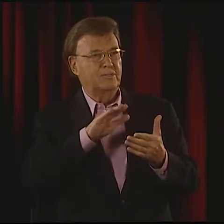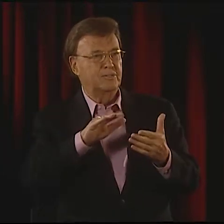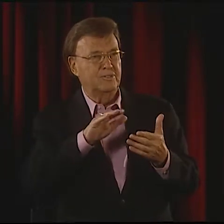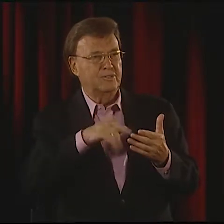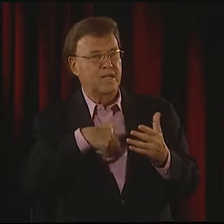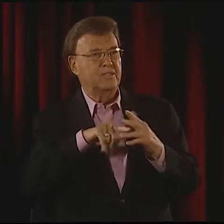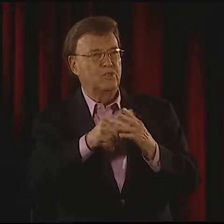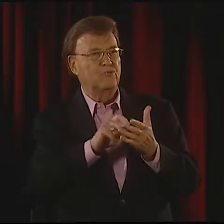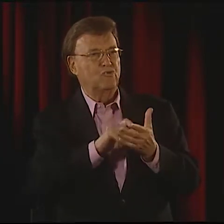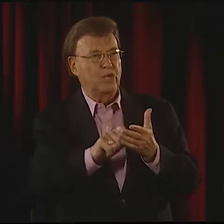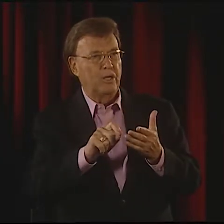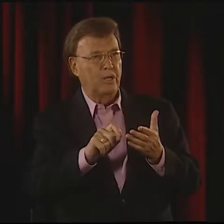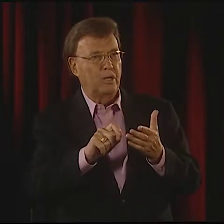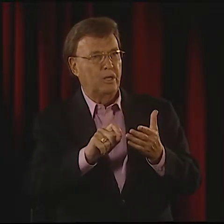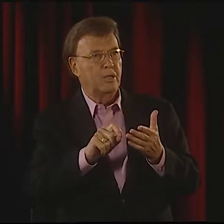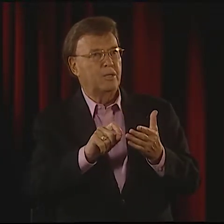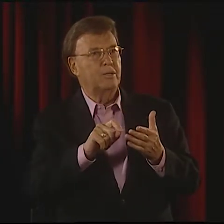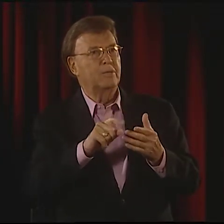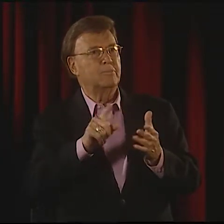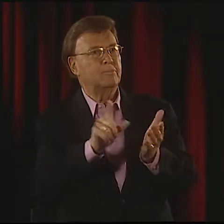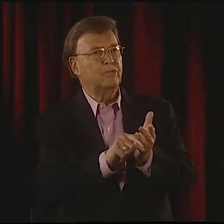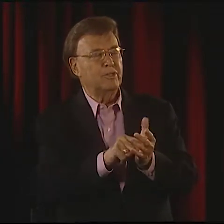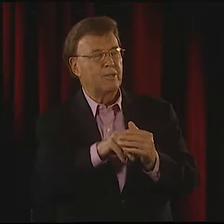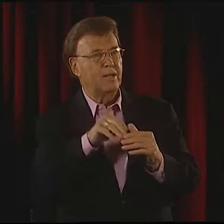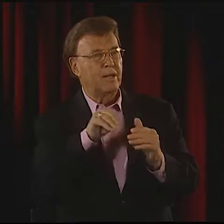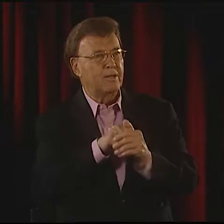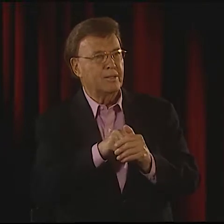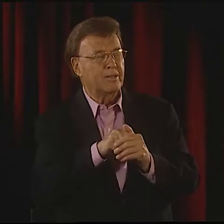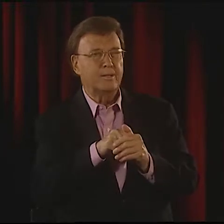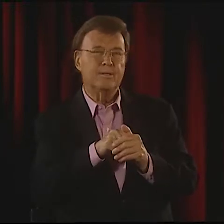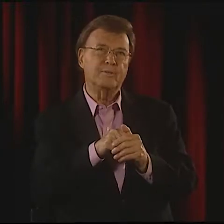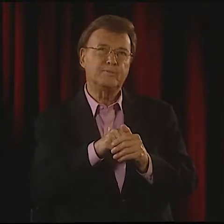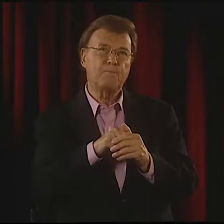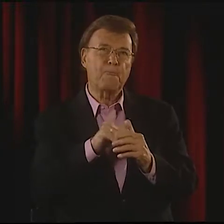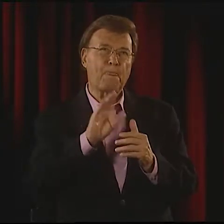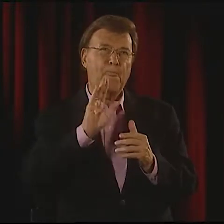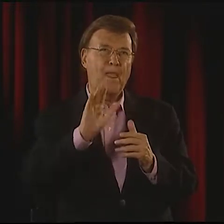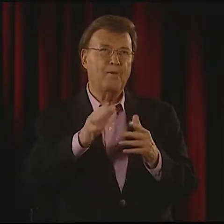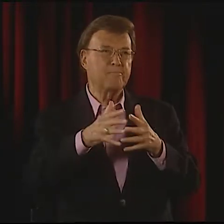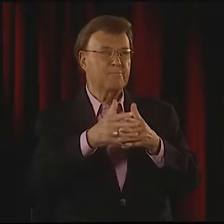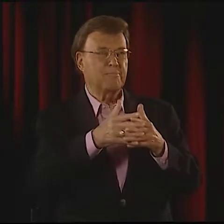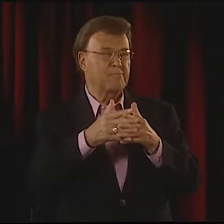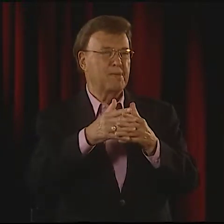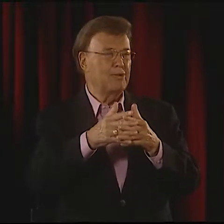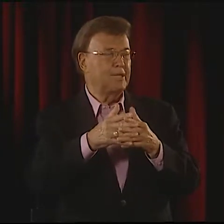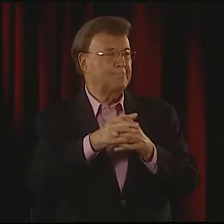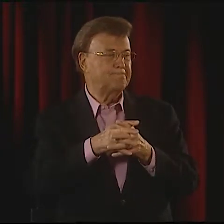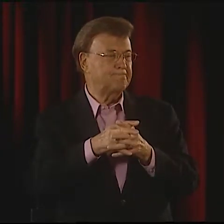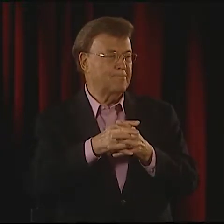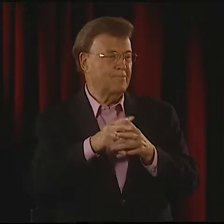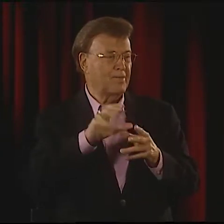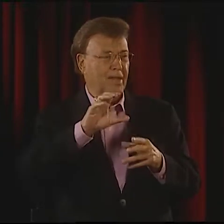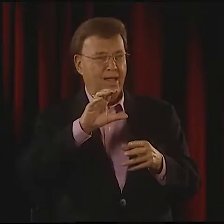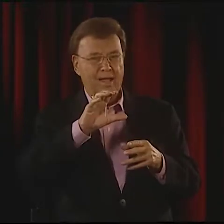AND THAT'S WHEN I STARTED WRITING. I DIDN'T REALLY GET MORE INTO IT TILL I WENT INTO COLLEGE. THAT IS WHEN IT REALLY TOOK OFF, AND THEN I WROTE